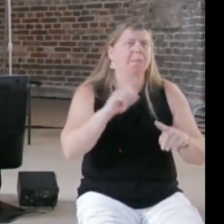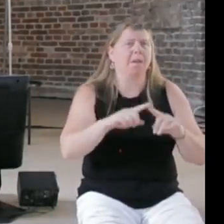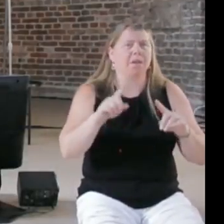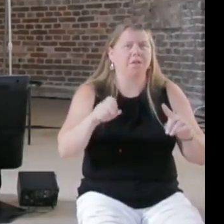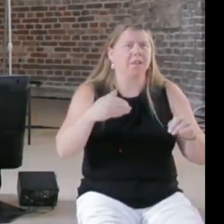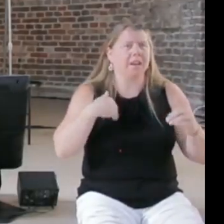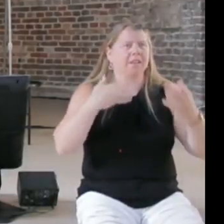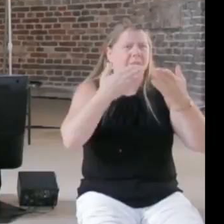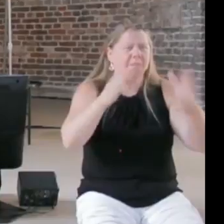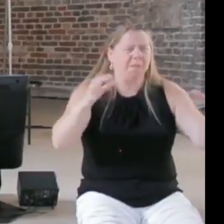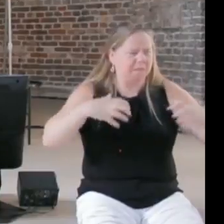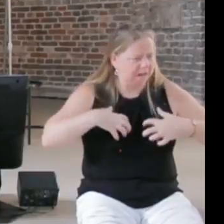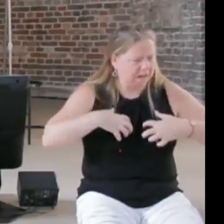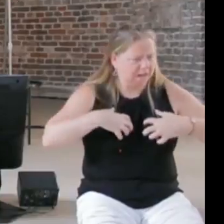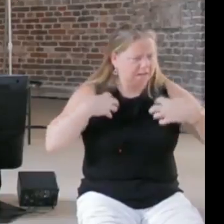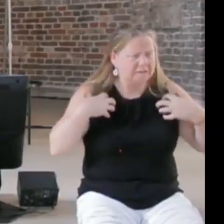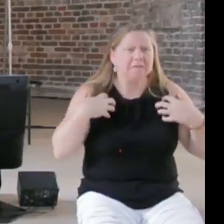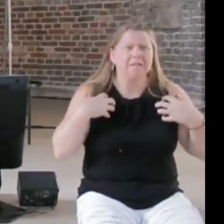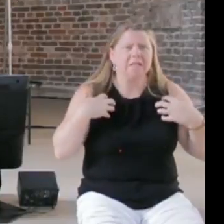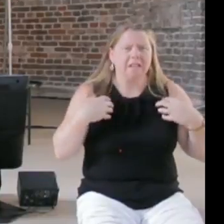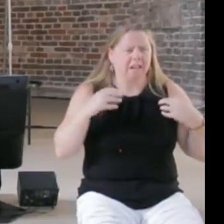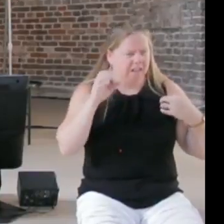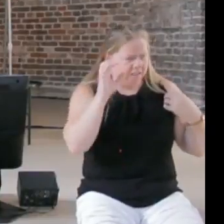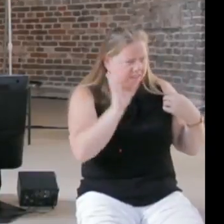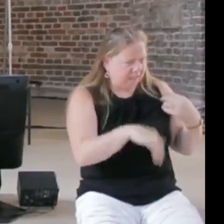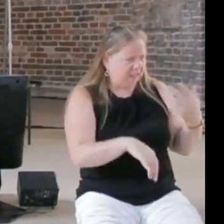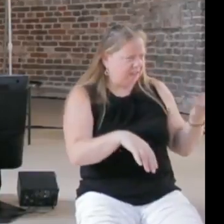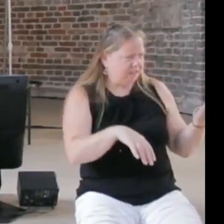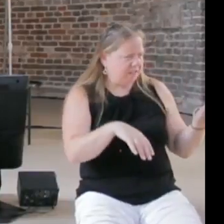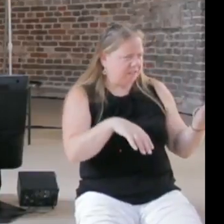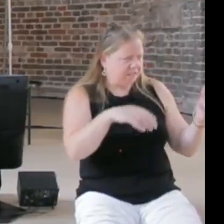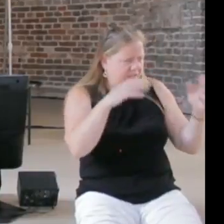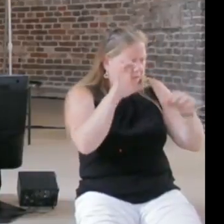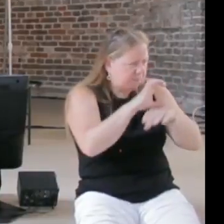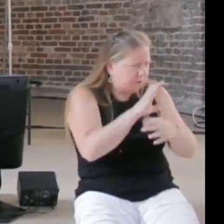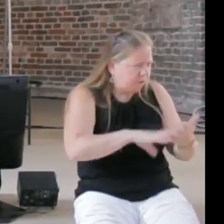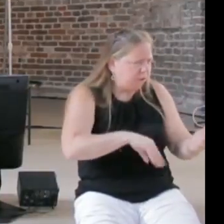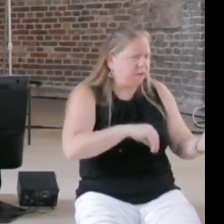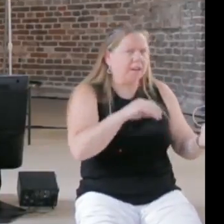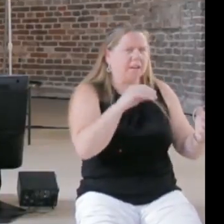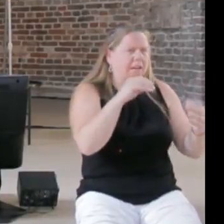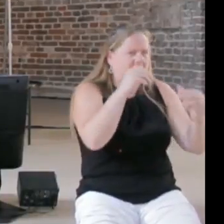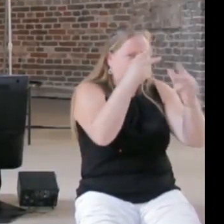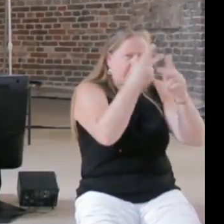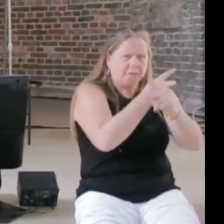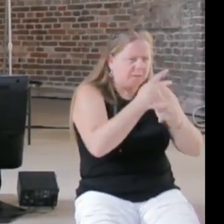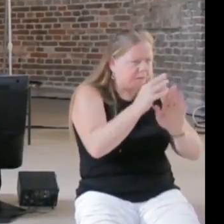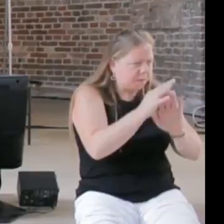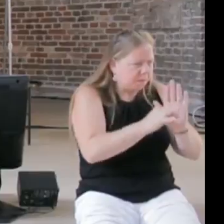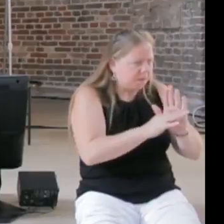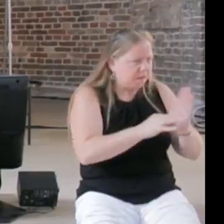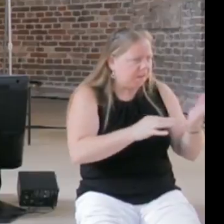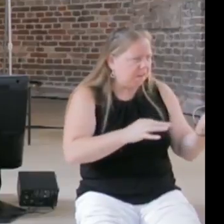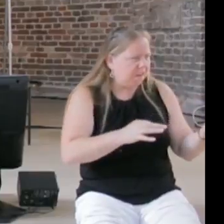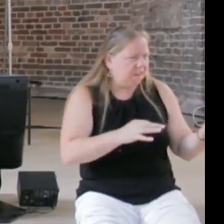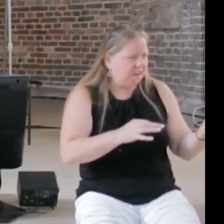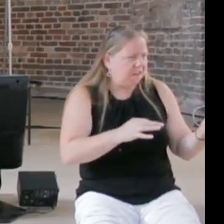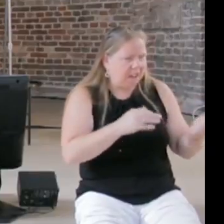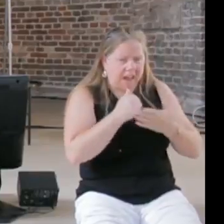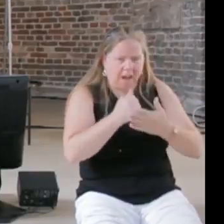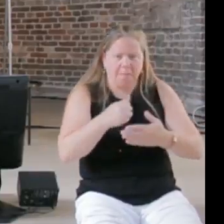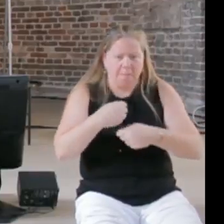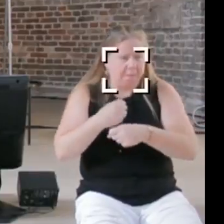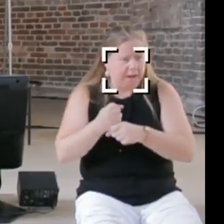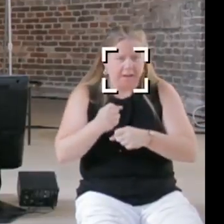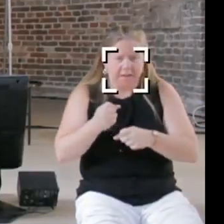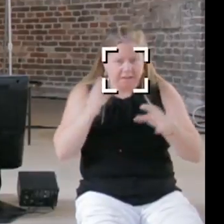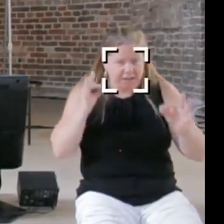outrage that even these algorithms that are practically helping these decisions by judges,